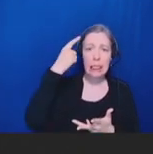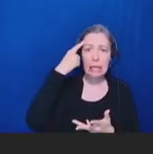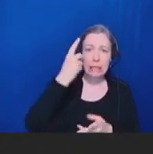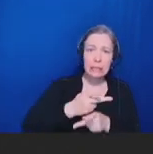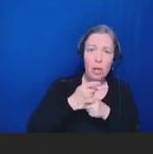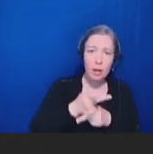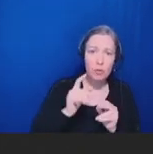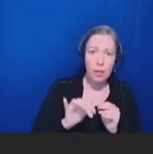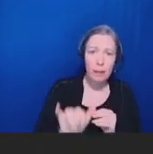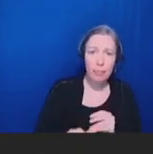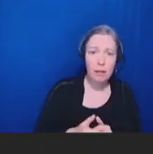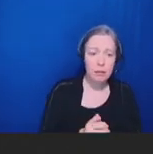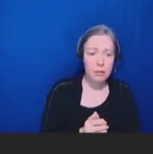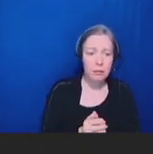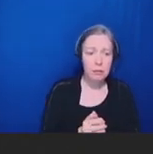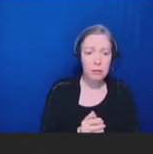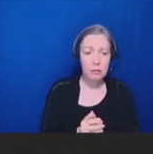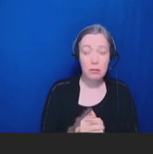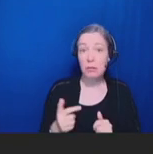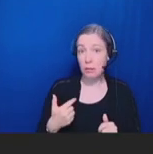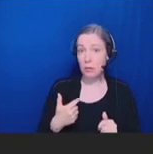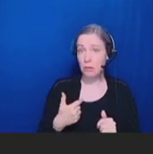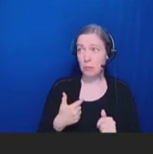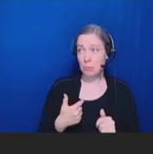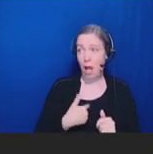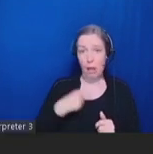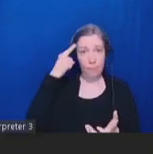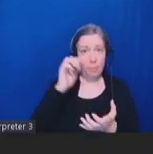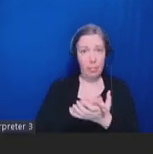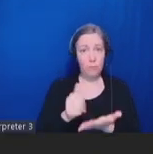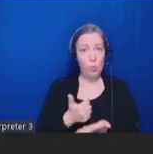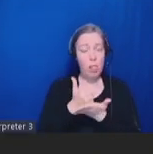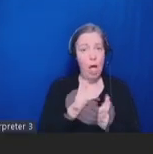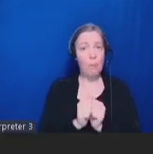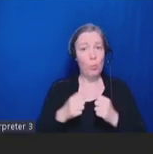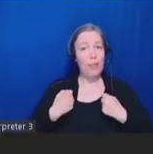convinced, really kind of help with the fatigue piece as well. Next slide, please.